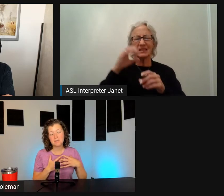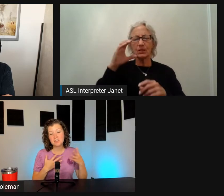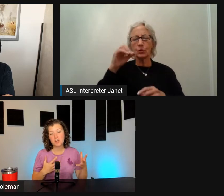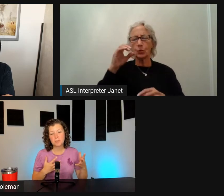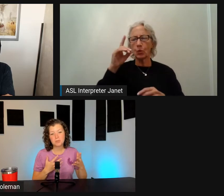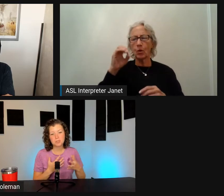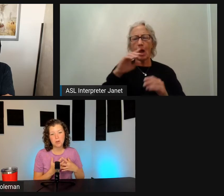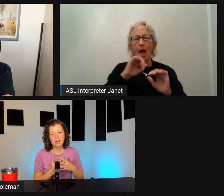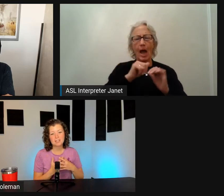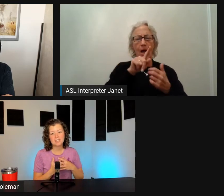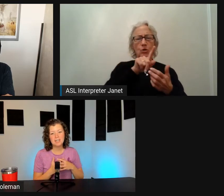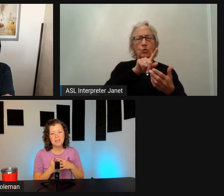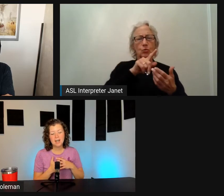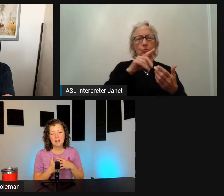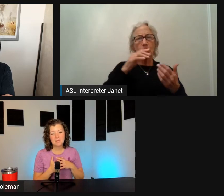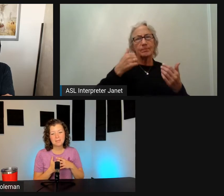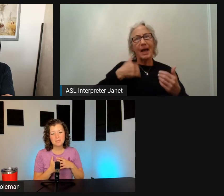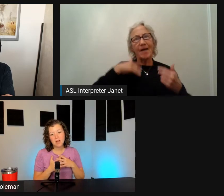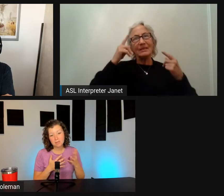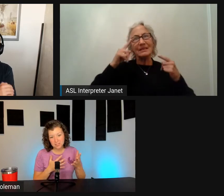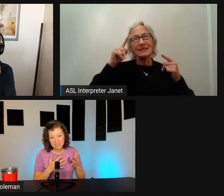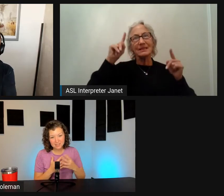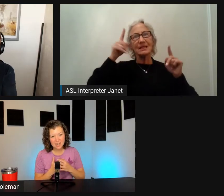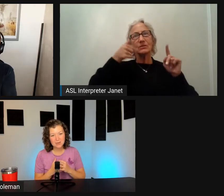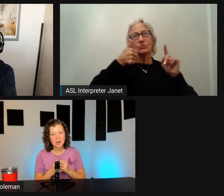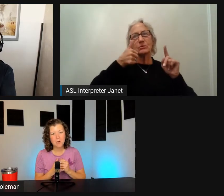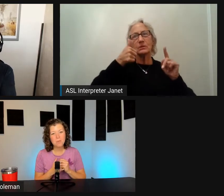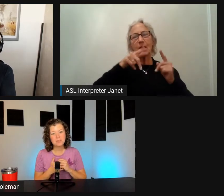These are open-source products often you would hope.